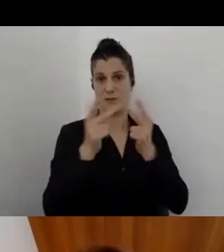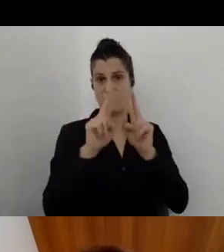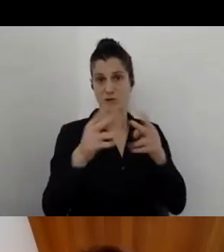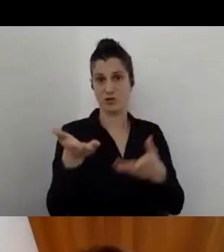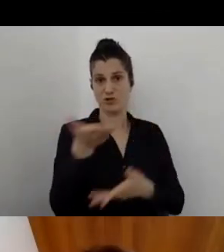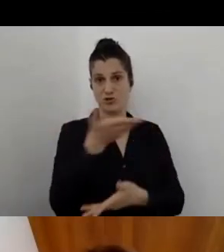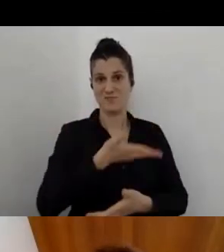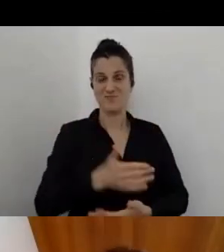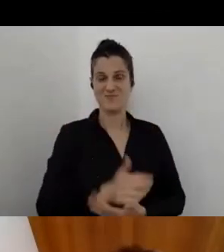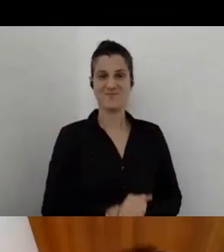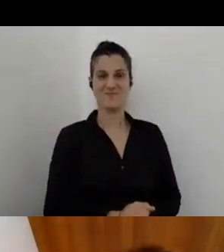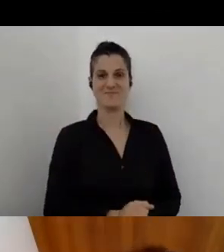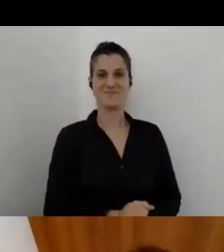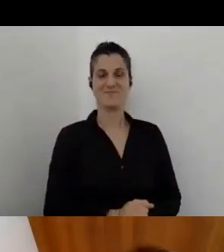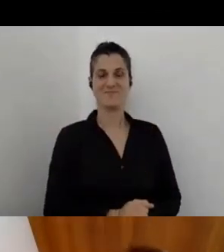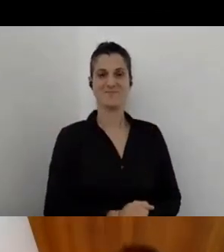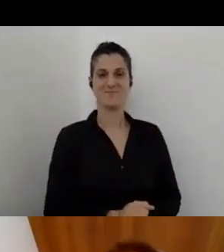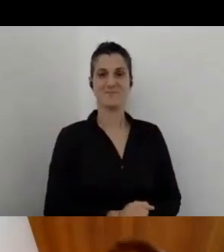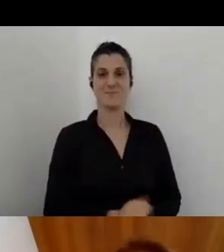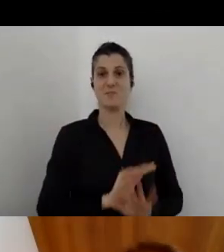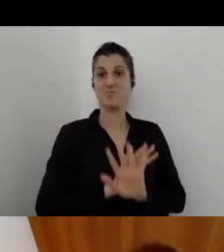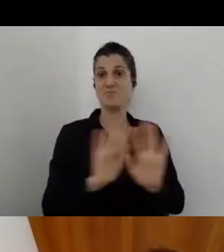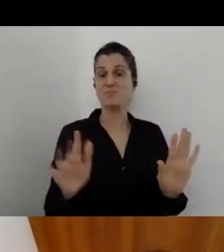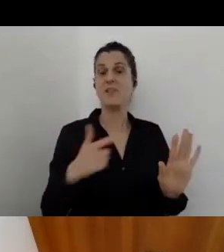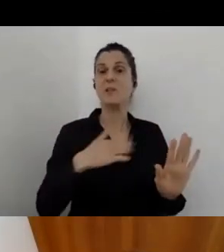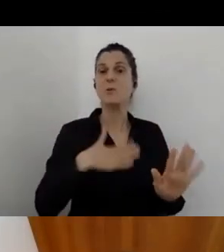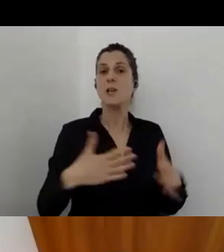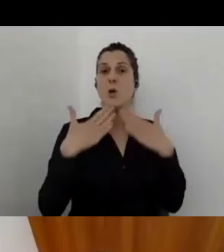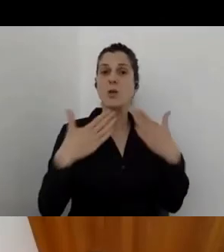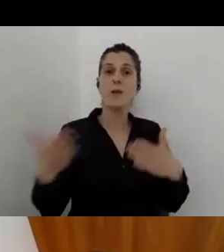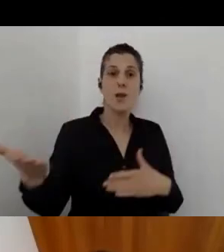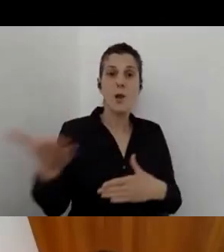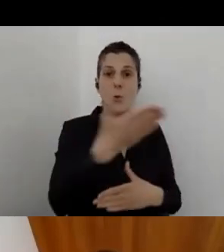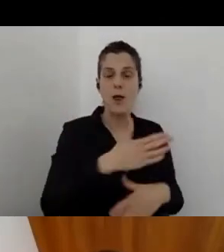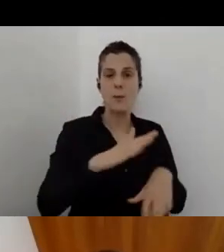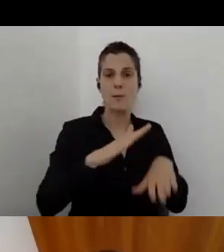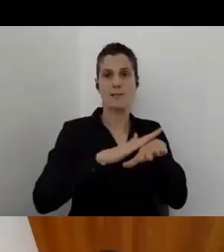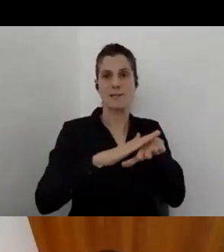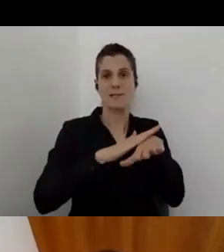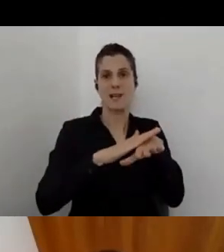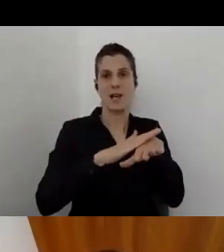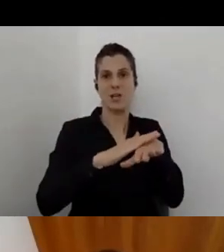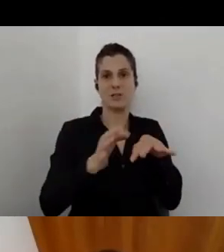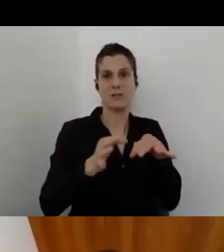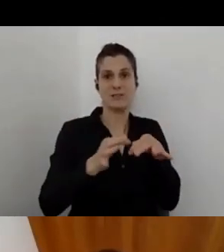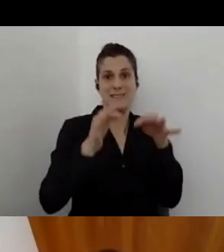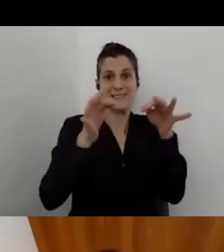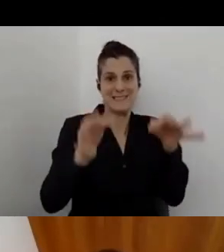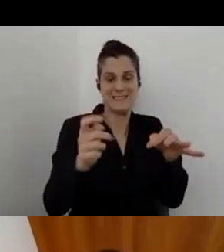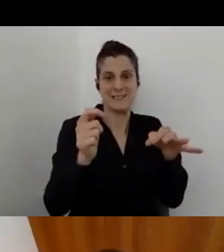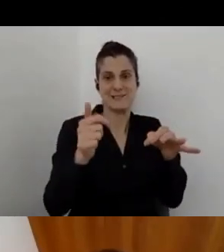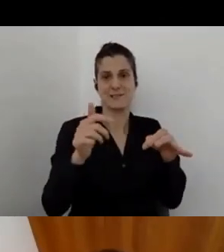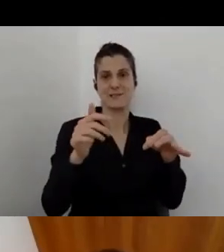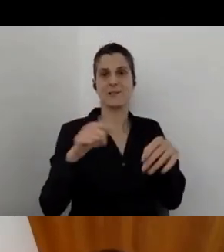That's all. I really want to thank everybody. Sorry for taking you not only an hour, but an hour and 15 minutes.